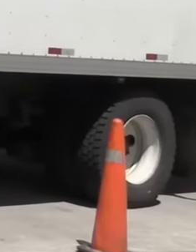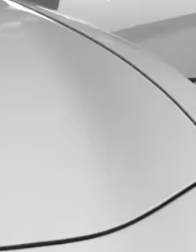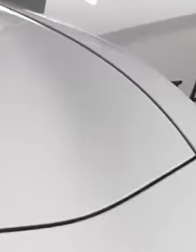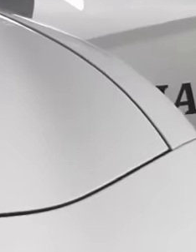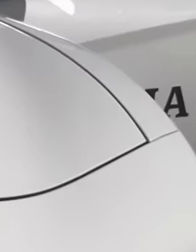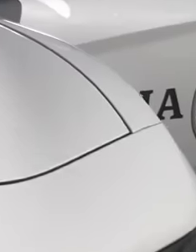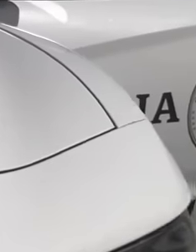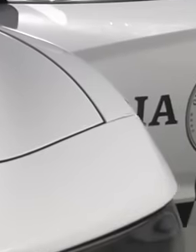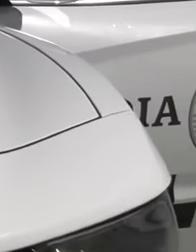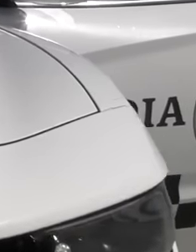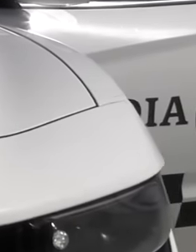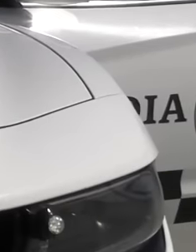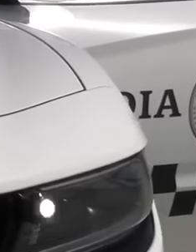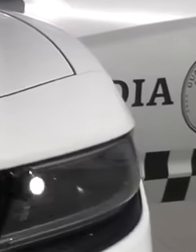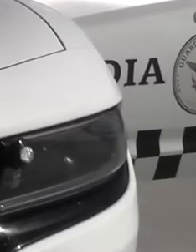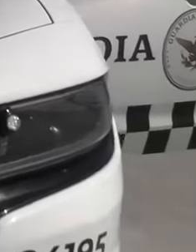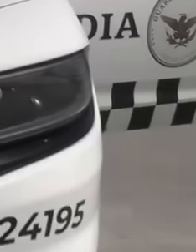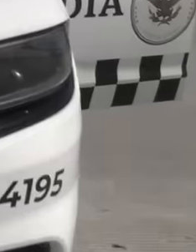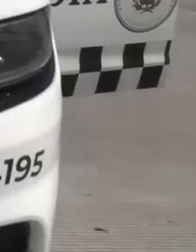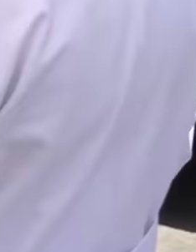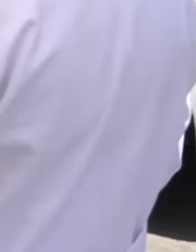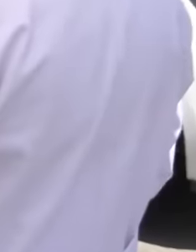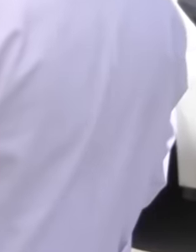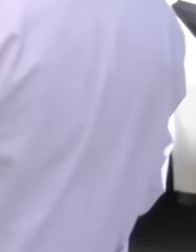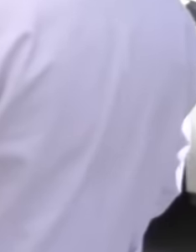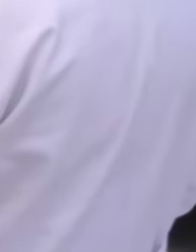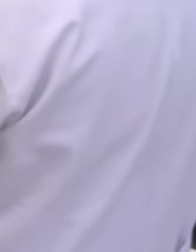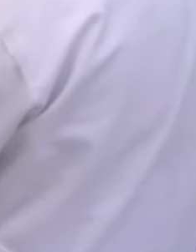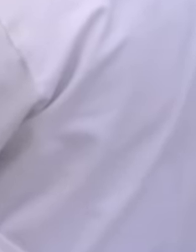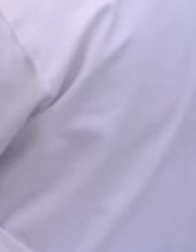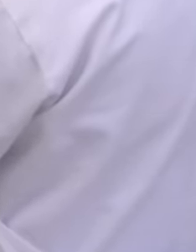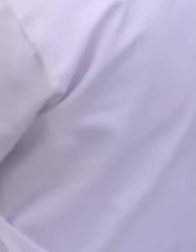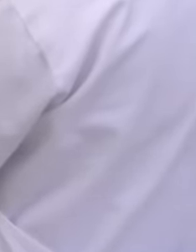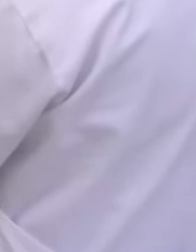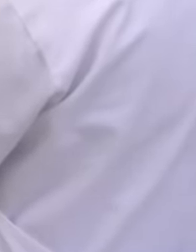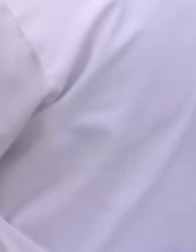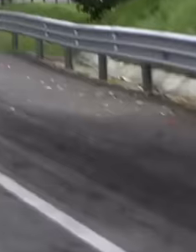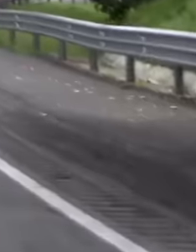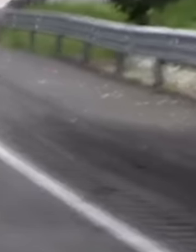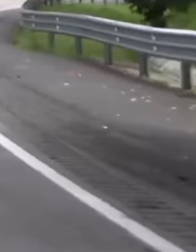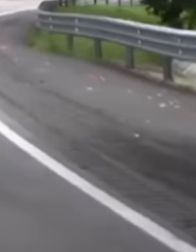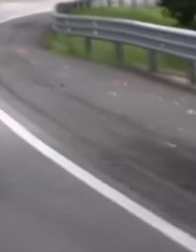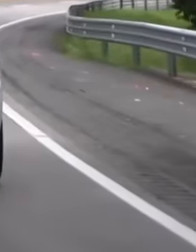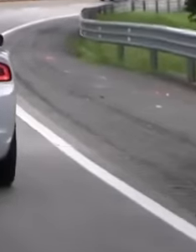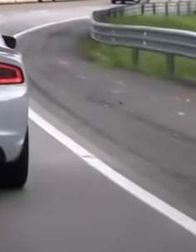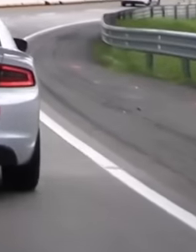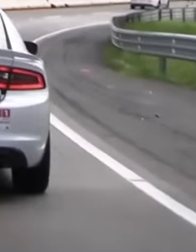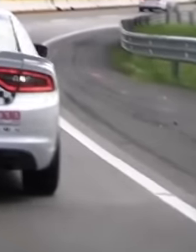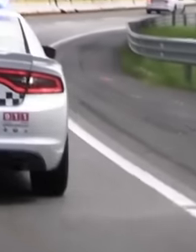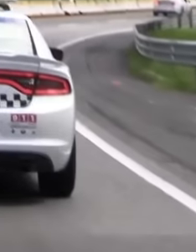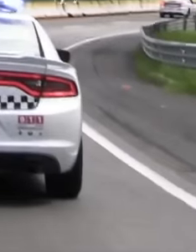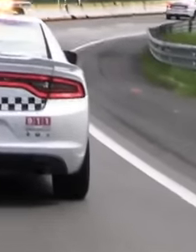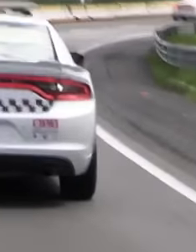that crime has, we necessarily need a body like the national guard to provide